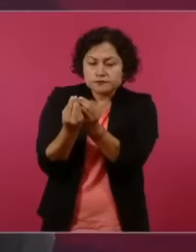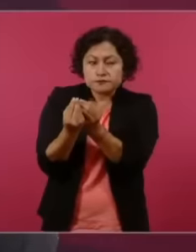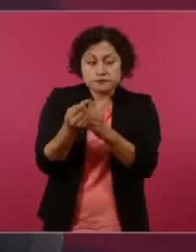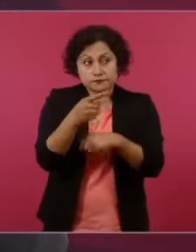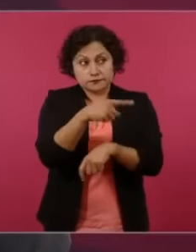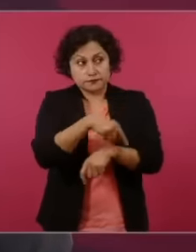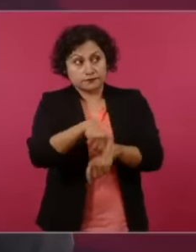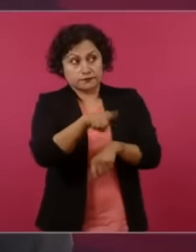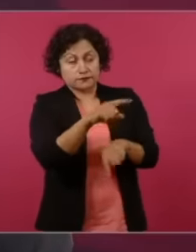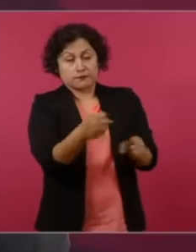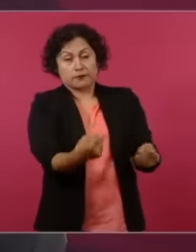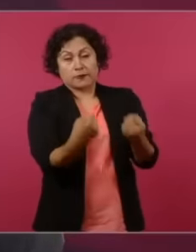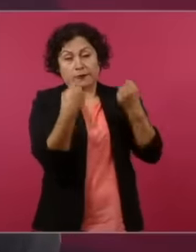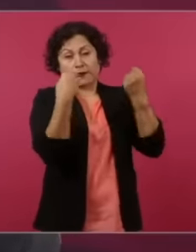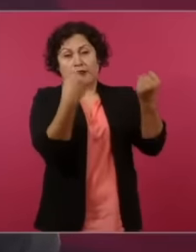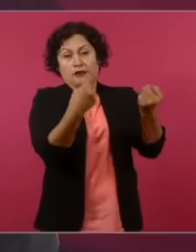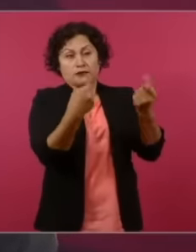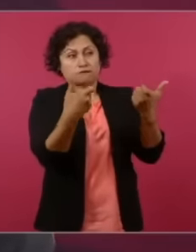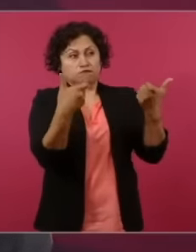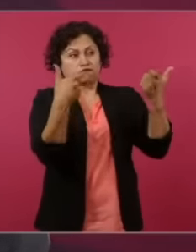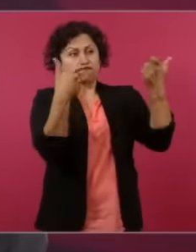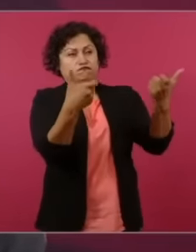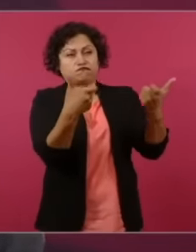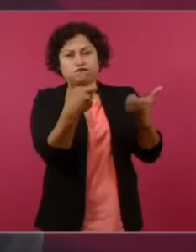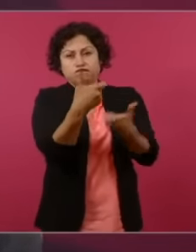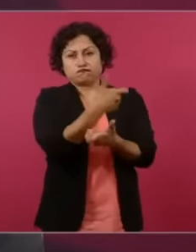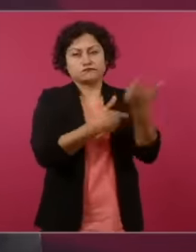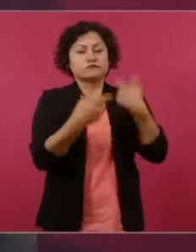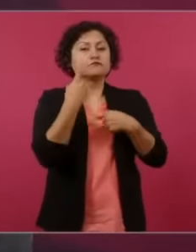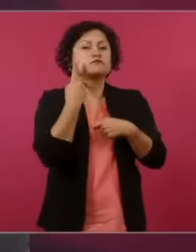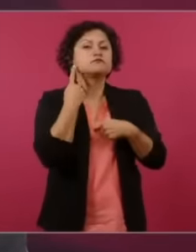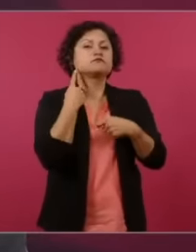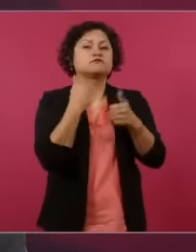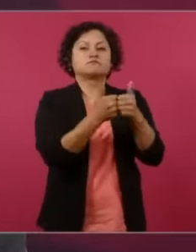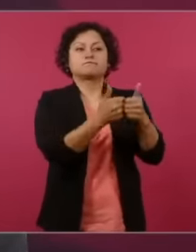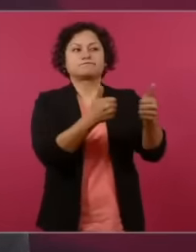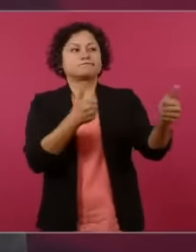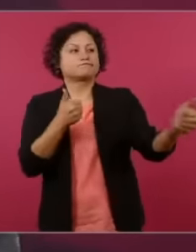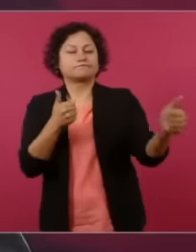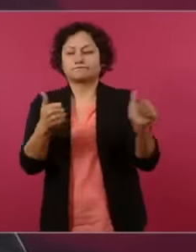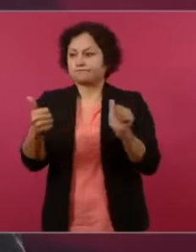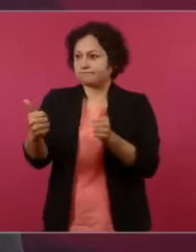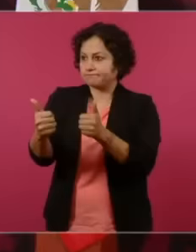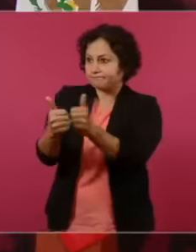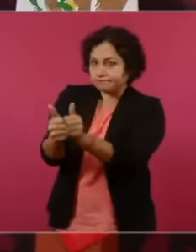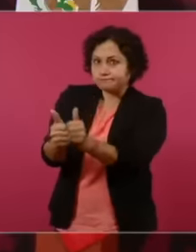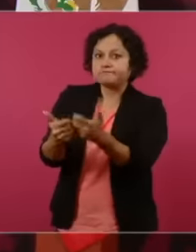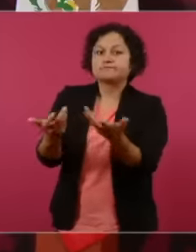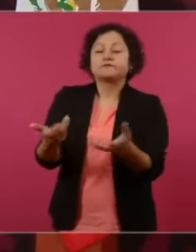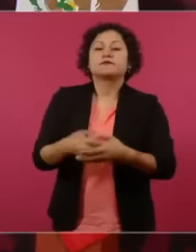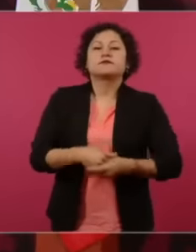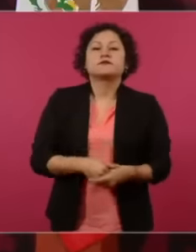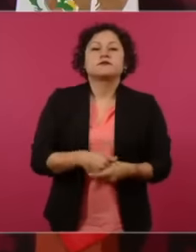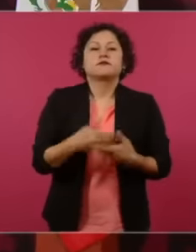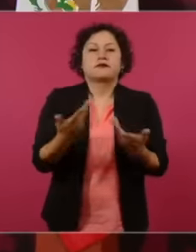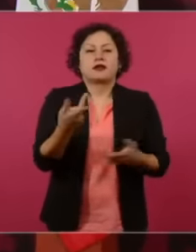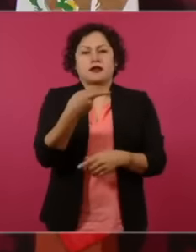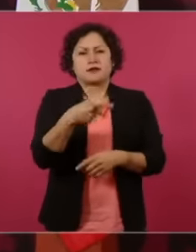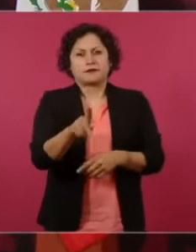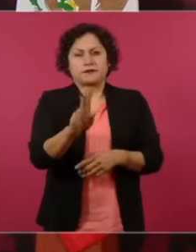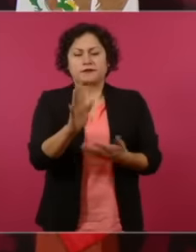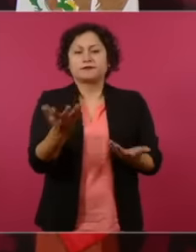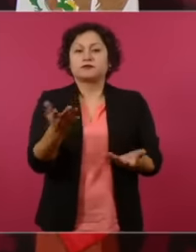from the economic and political power president but peret cros we are not getting involved in